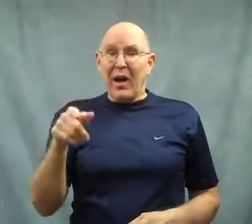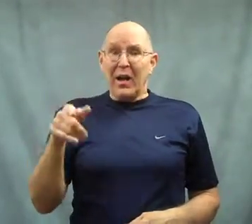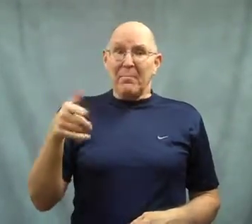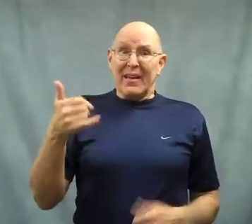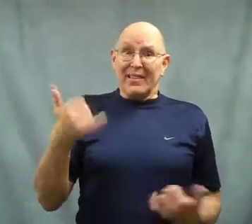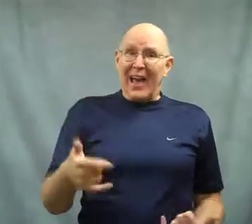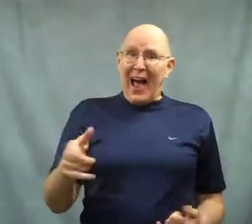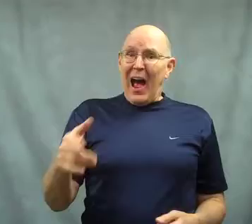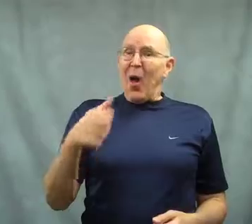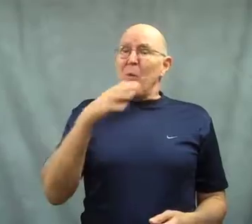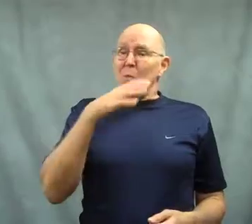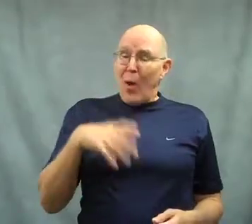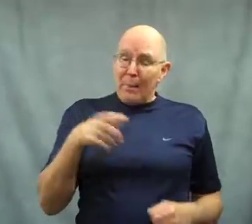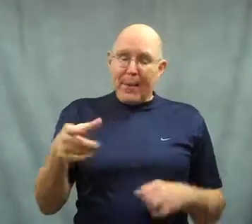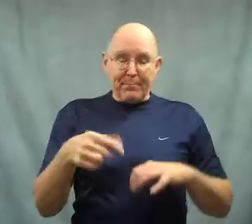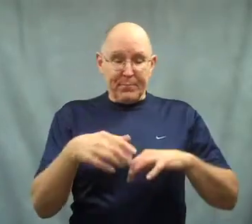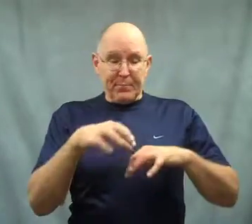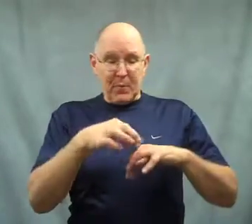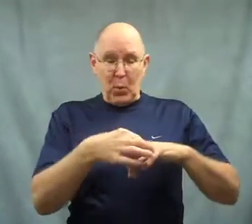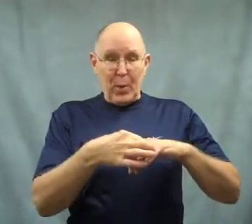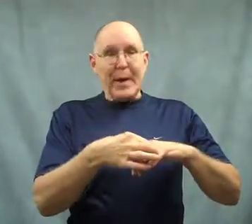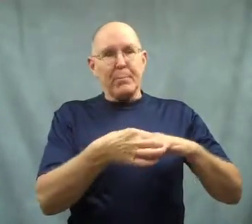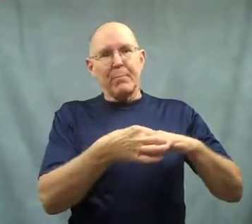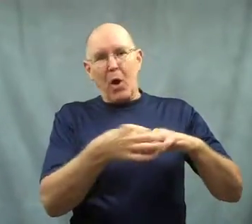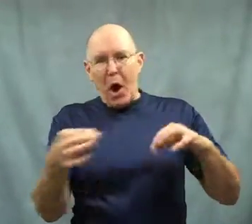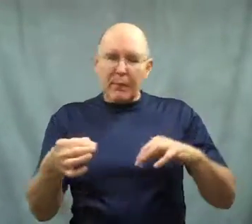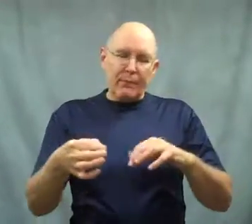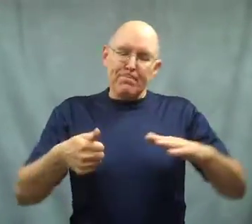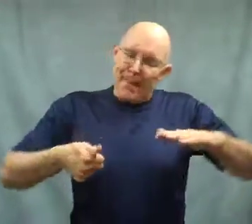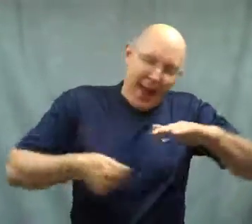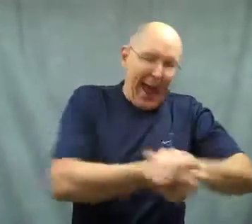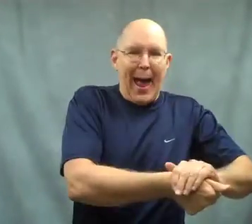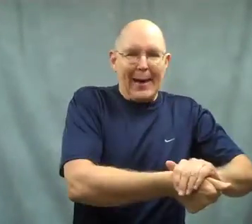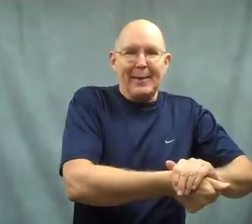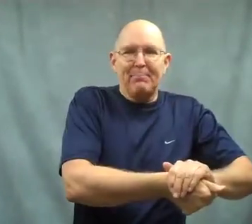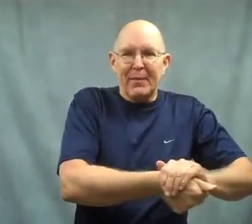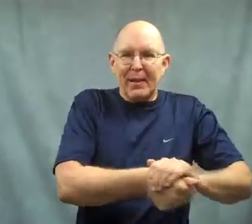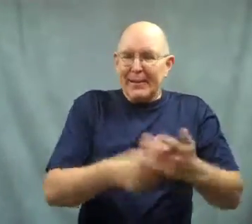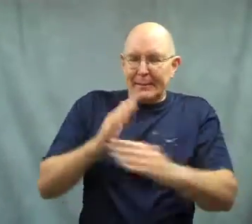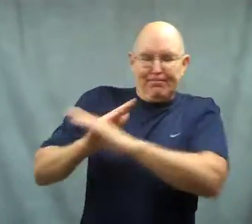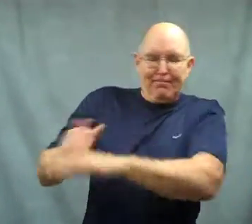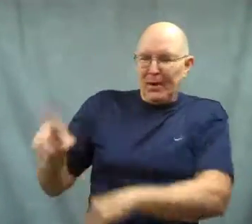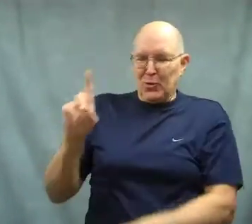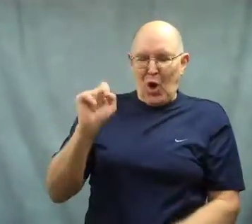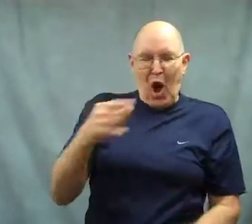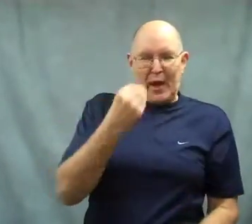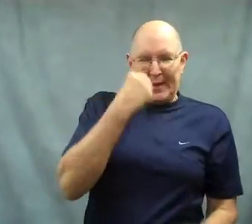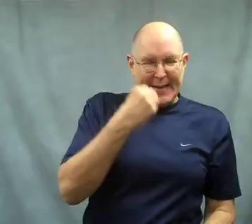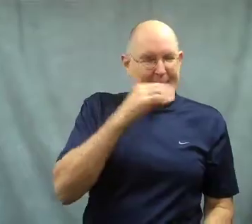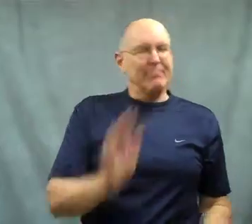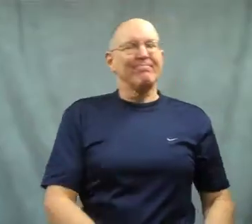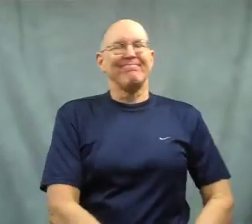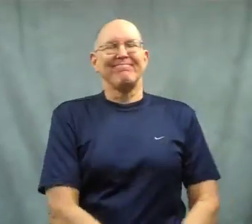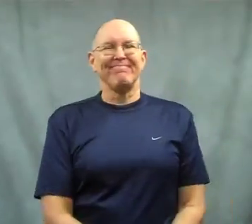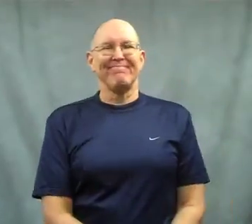Now when Rachelle takes the ring off, she hides it so the dog won't eat it.